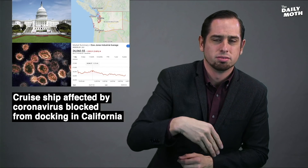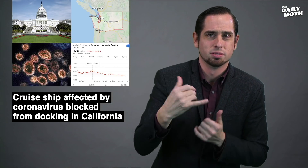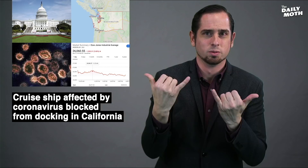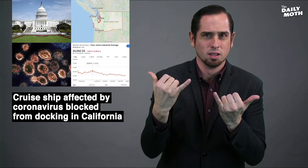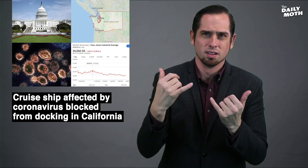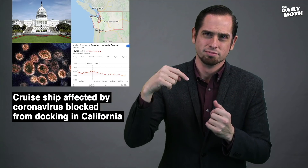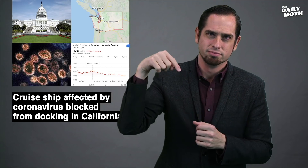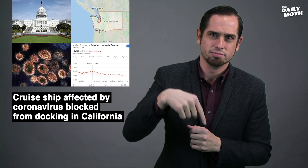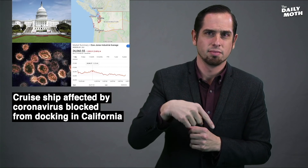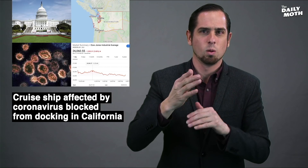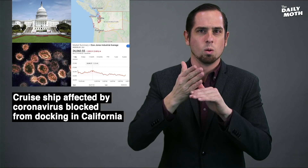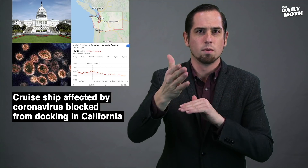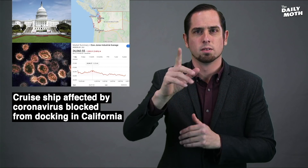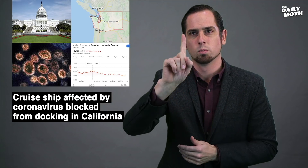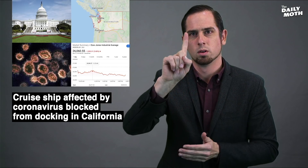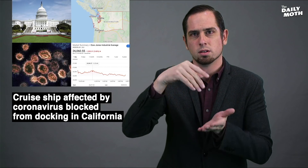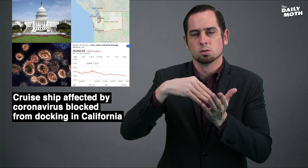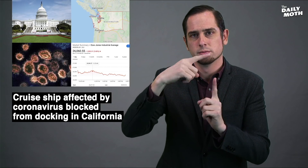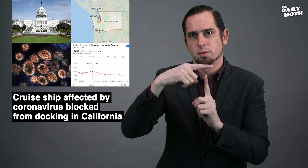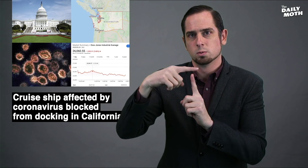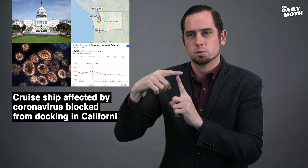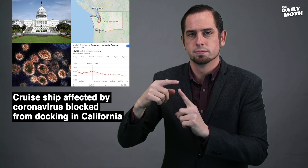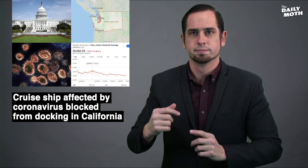going down over 1,000 points.